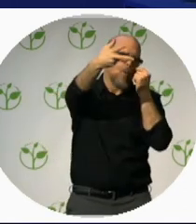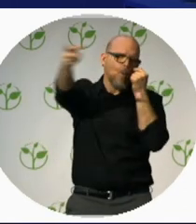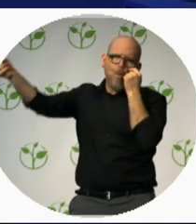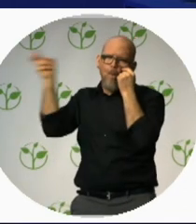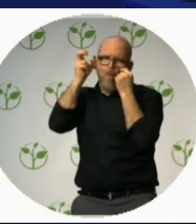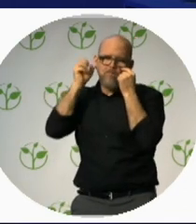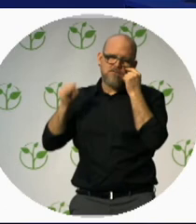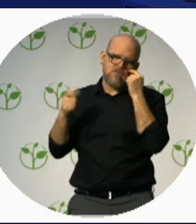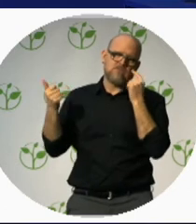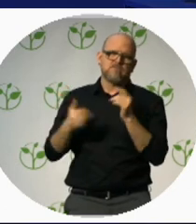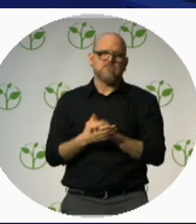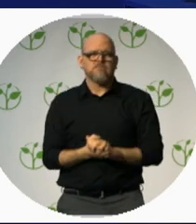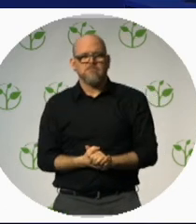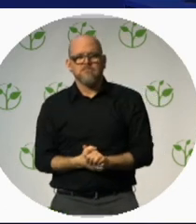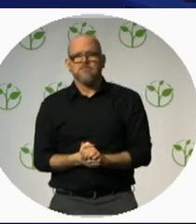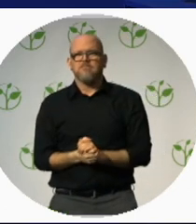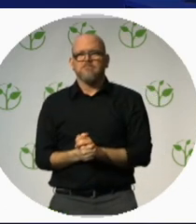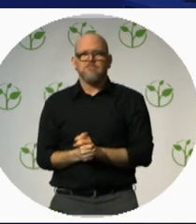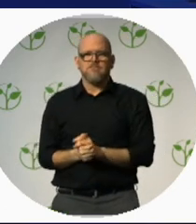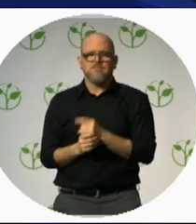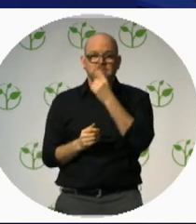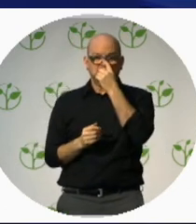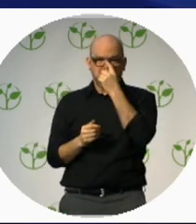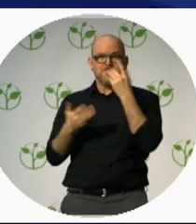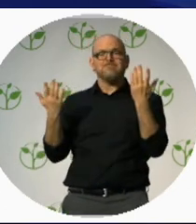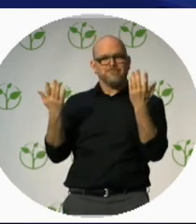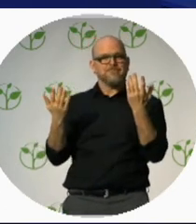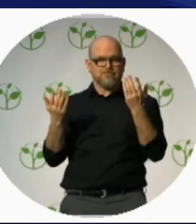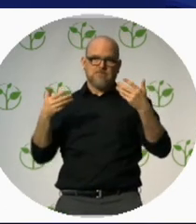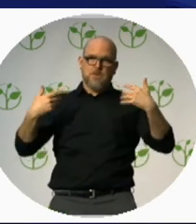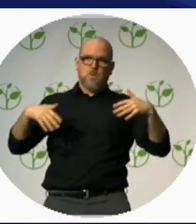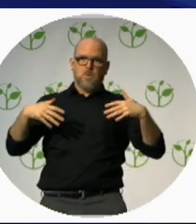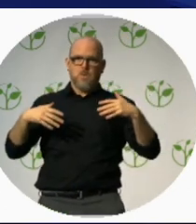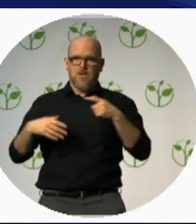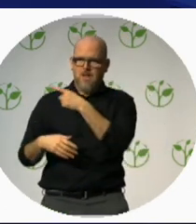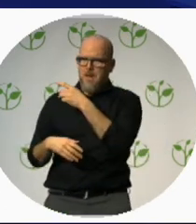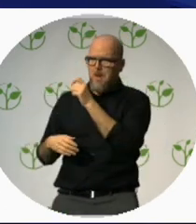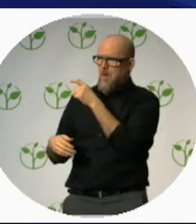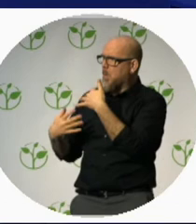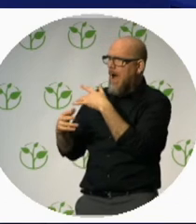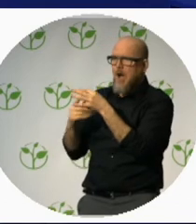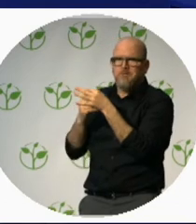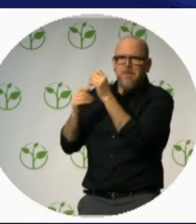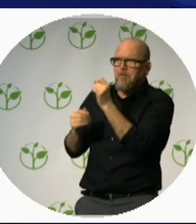But it’s not about the extraordinary, I mean “Ooh ah” is nice, but it’s really